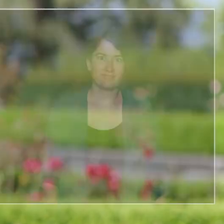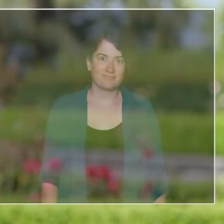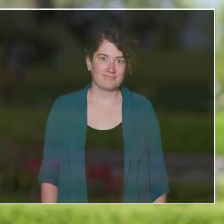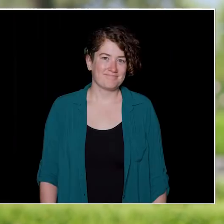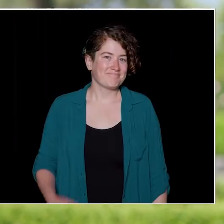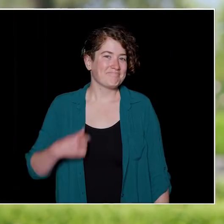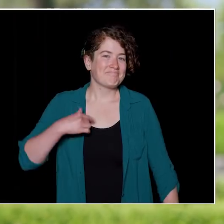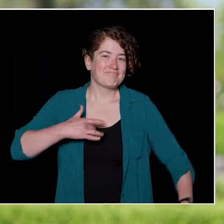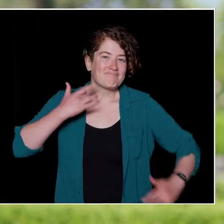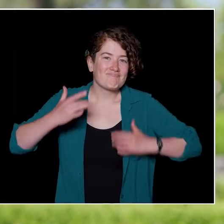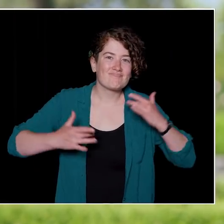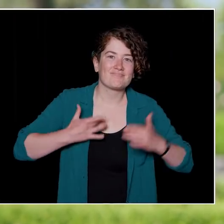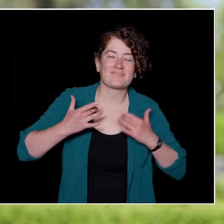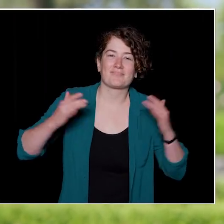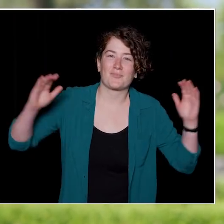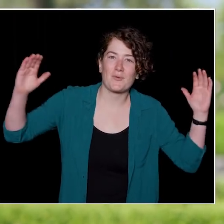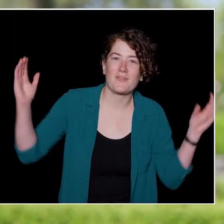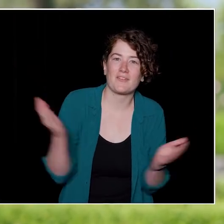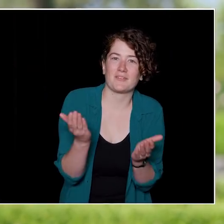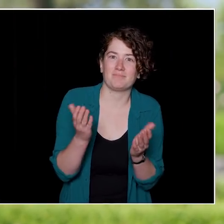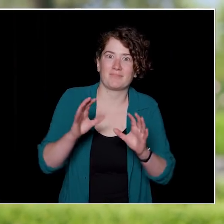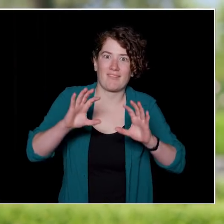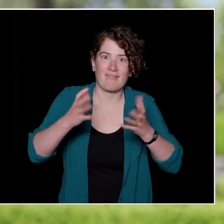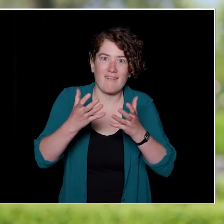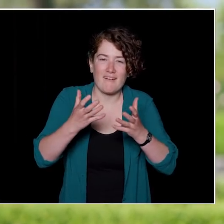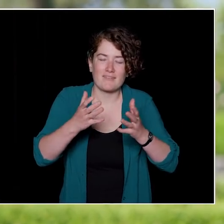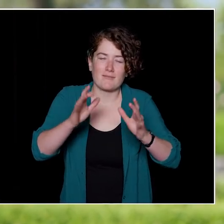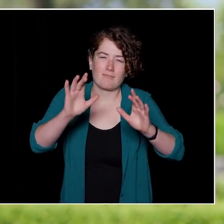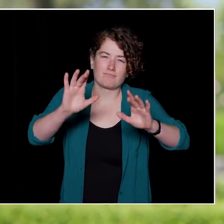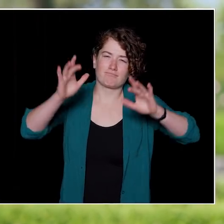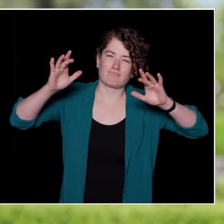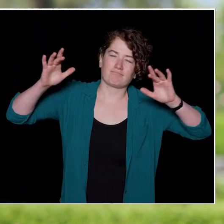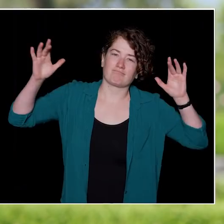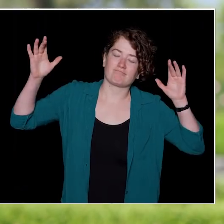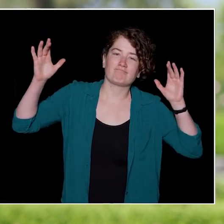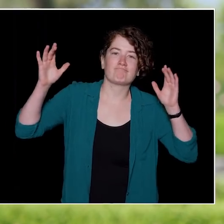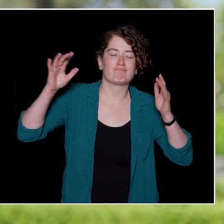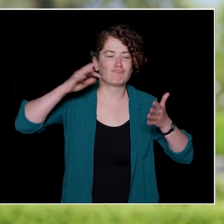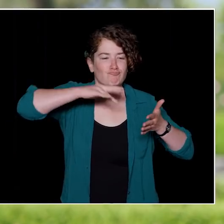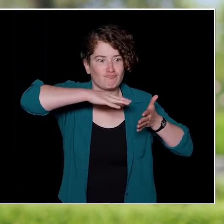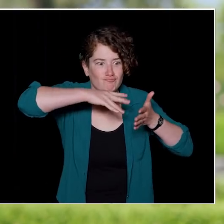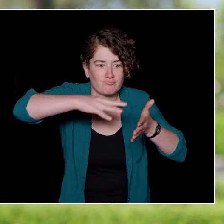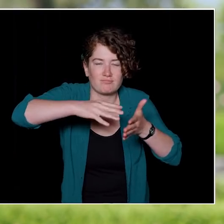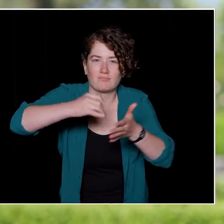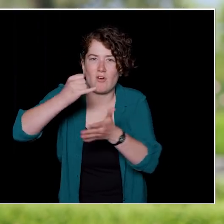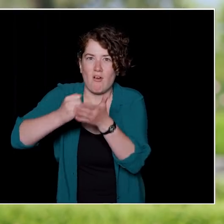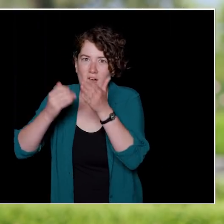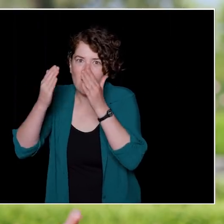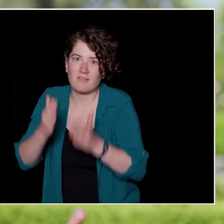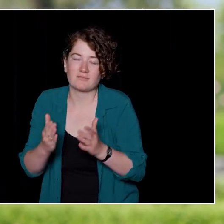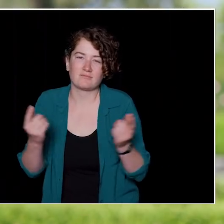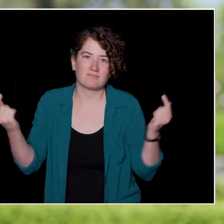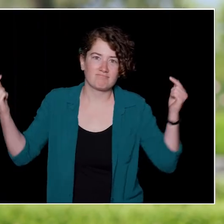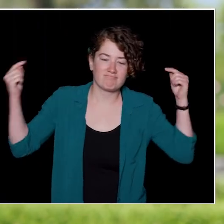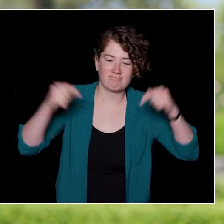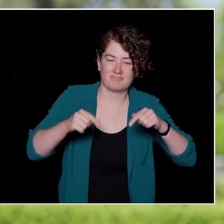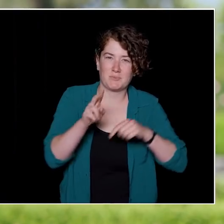I am excited to welcome another outstanding class of scholars and artists to the University of British Columbia.